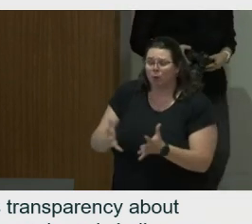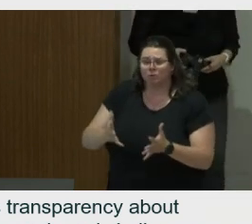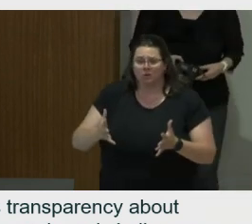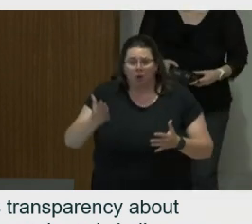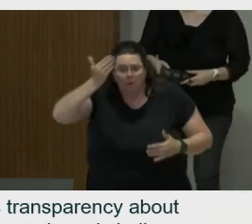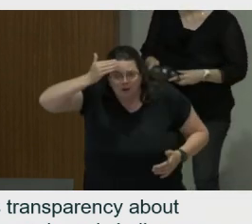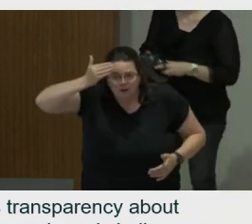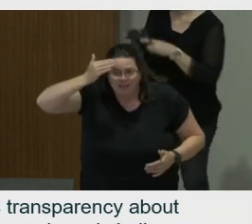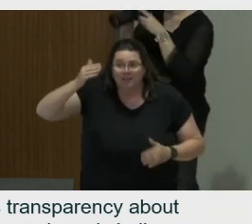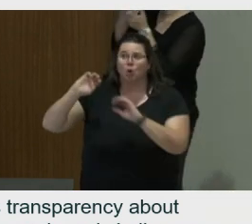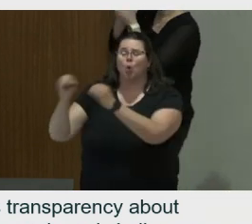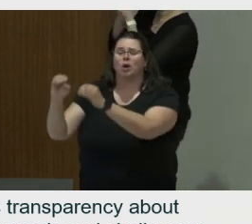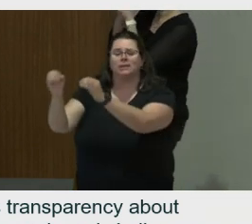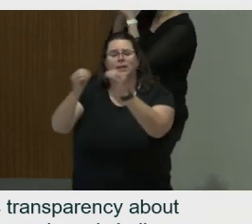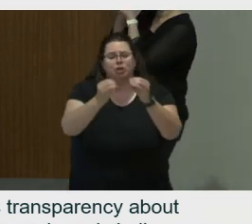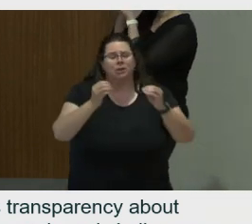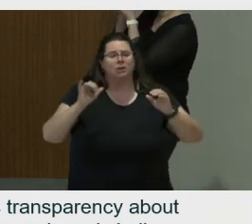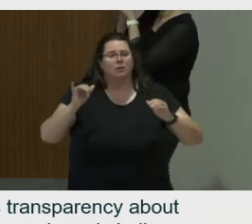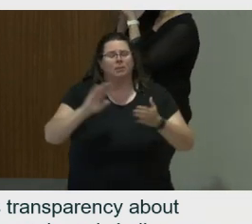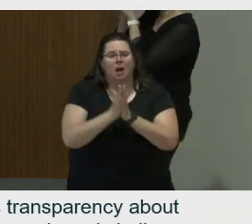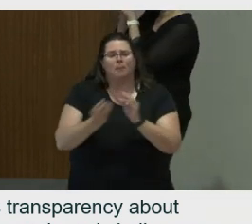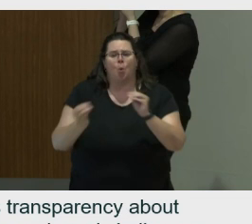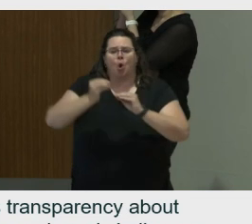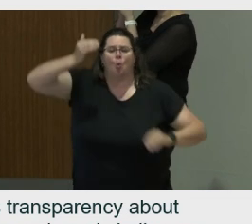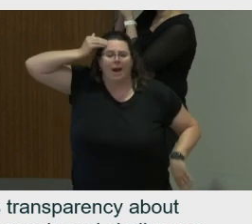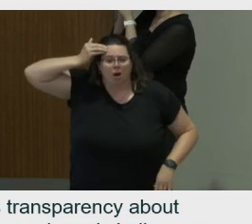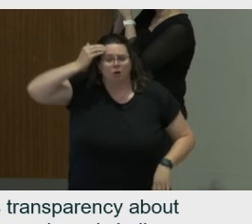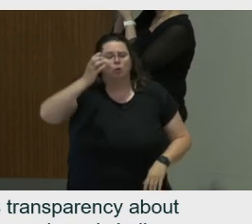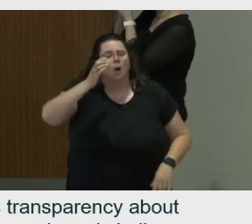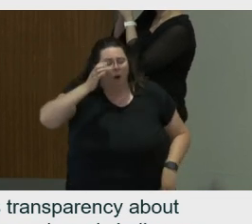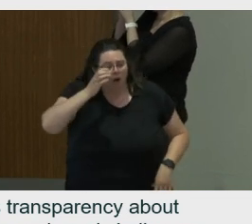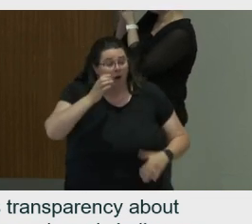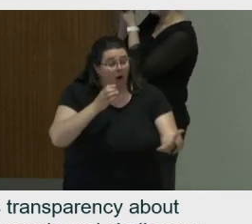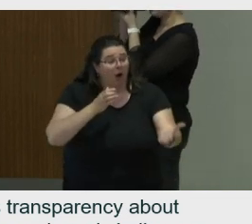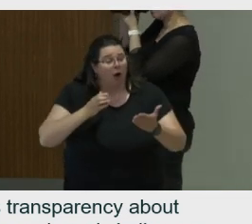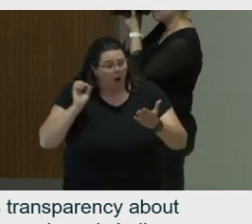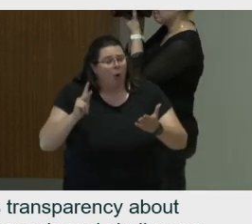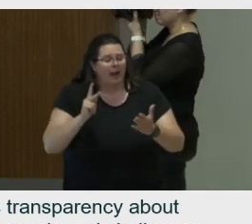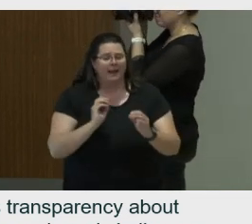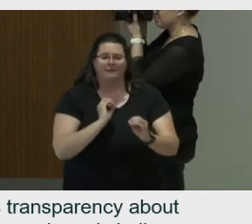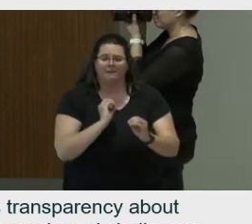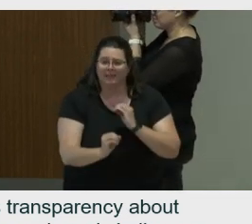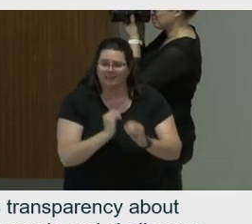among organizational members, aiding in the recognition and correction of Aborist attitudes and practices.